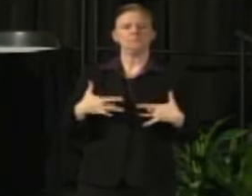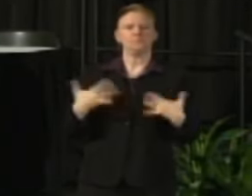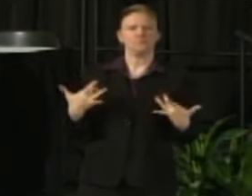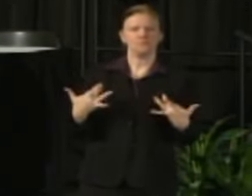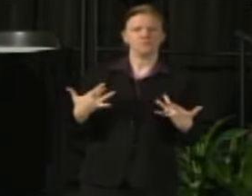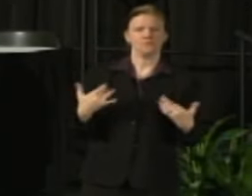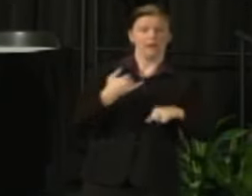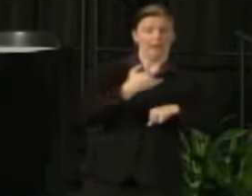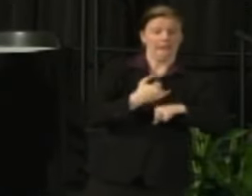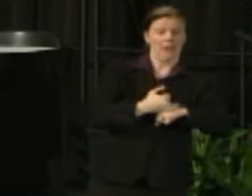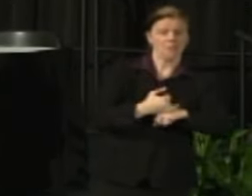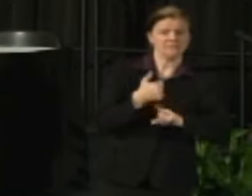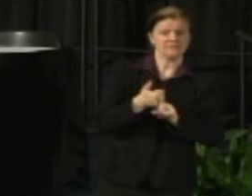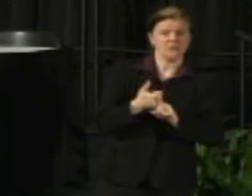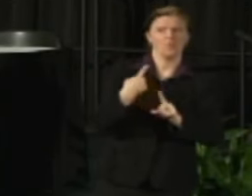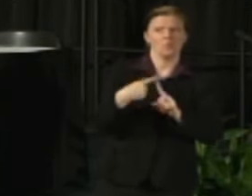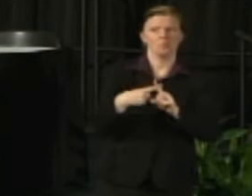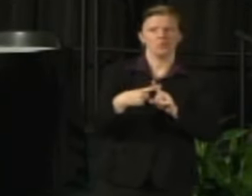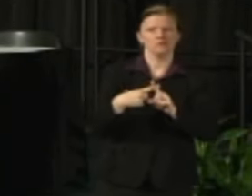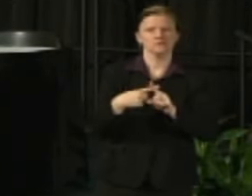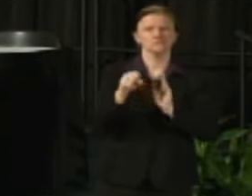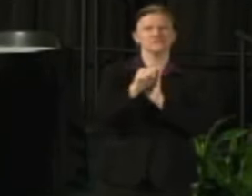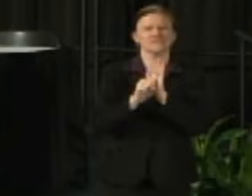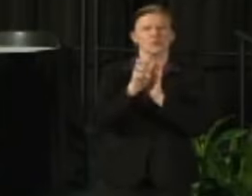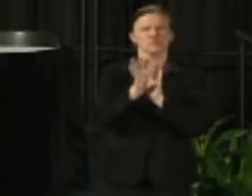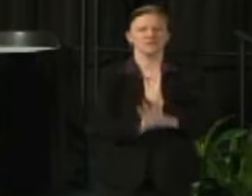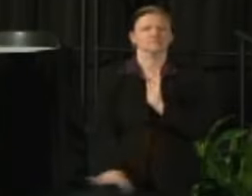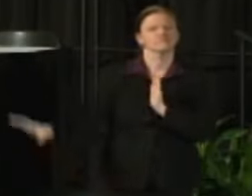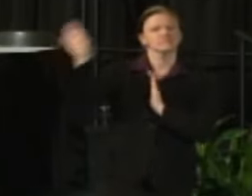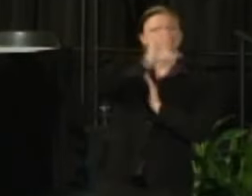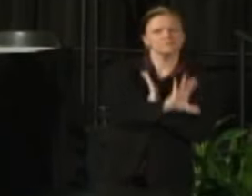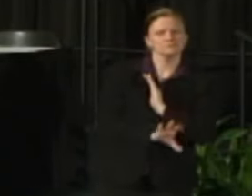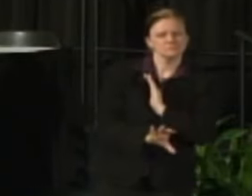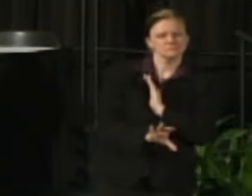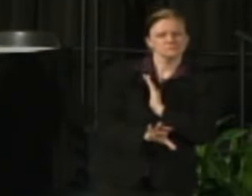of what the people in Wisconsin are saying about this issue.